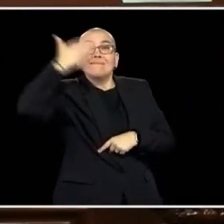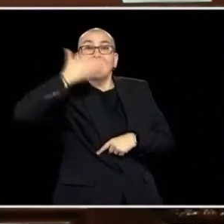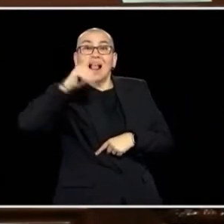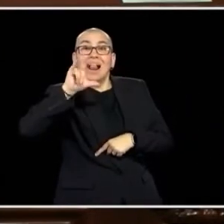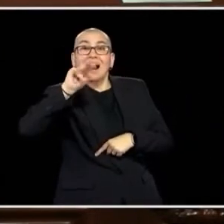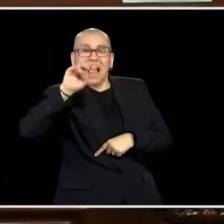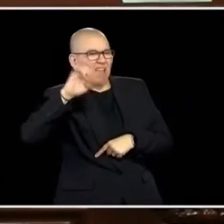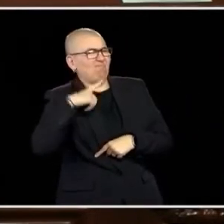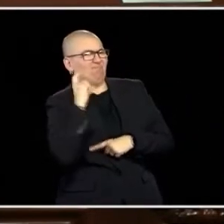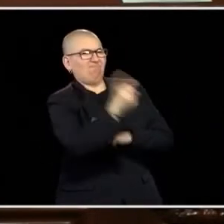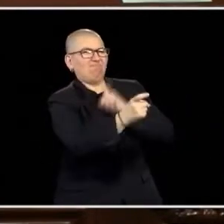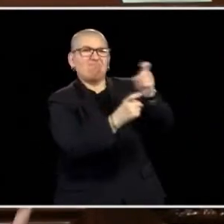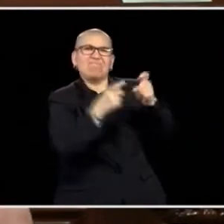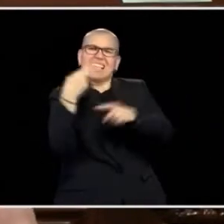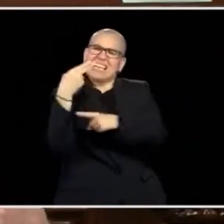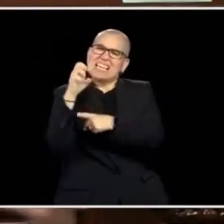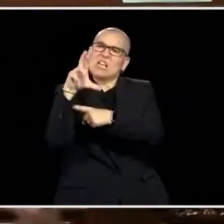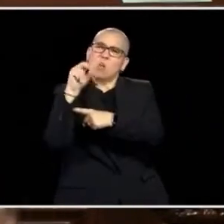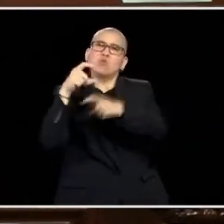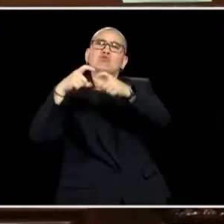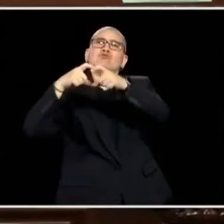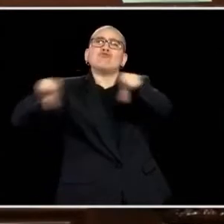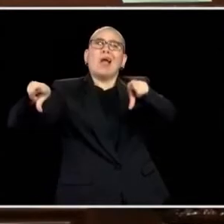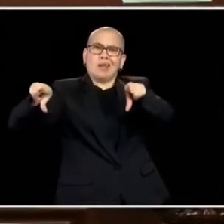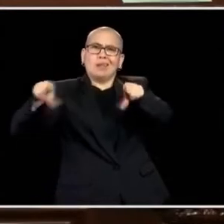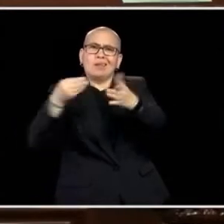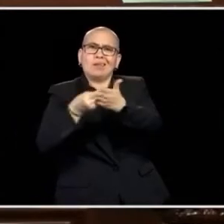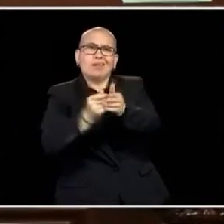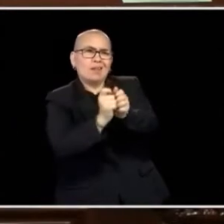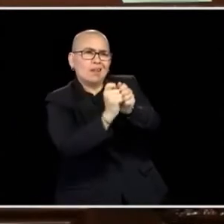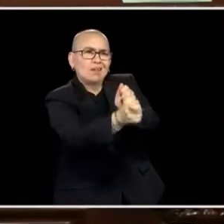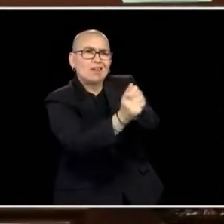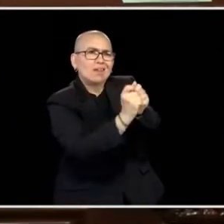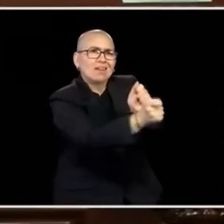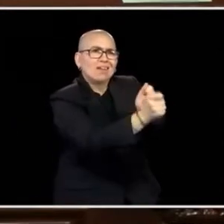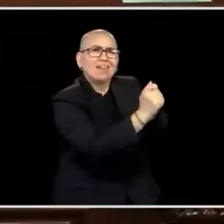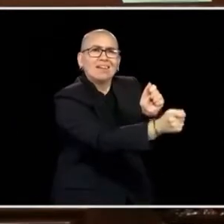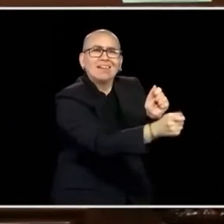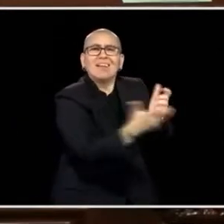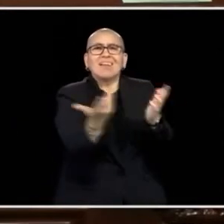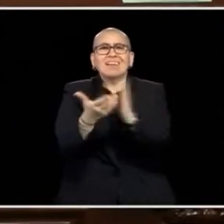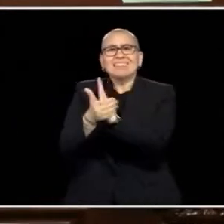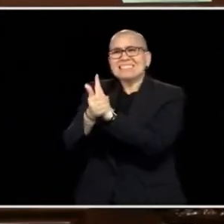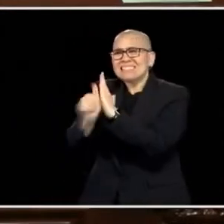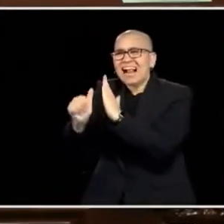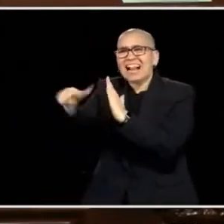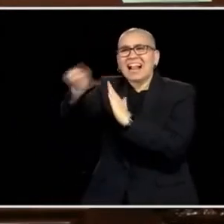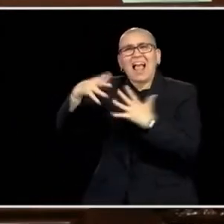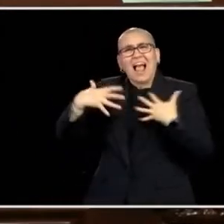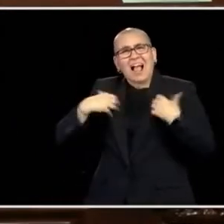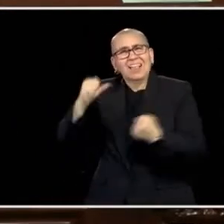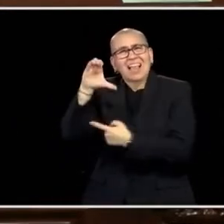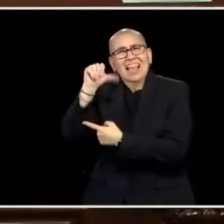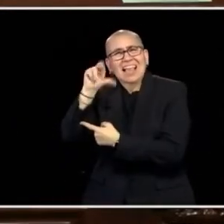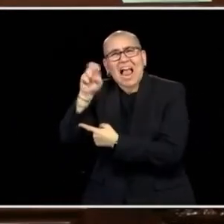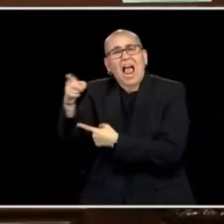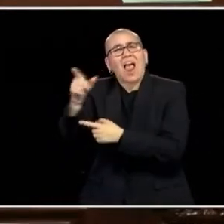PAY AND SHOW MINNESOTANS AND MAKE SURE WE'RE RETAINING AND ATTRACTING THOSE REALLY TALENTED HEALTH CARE WORKERS. WE CAN DO THAT, AND WE CAN